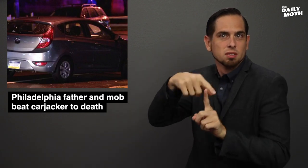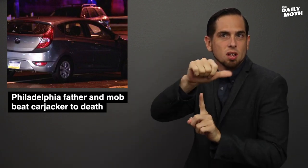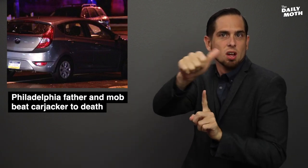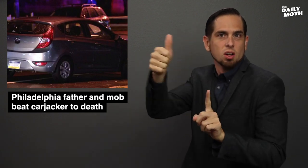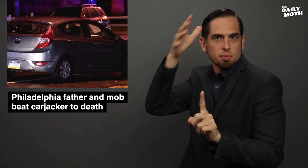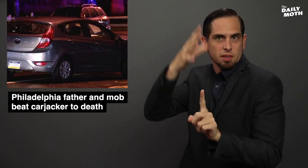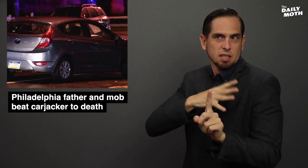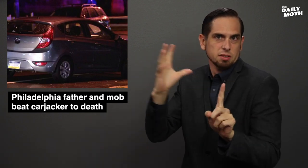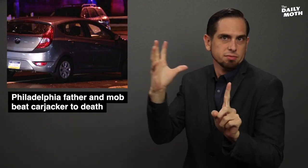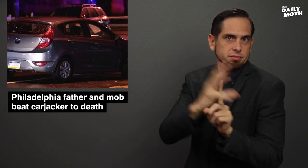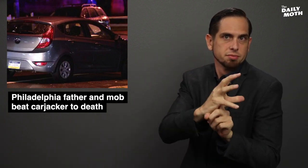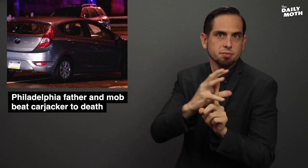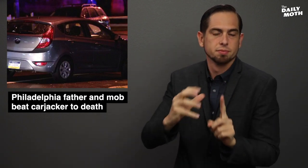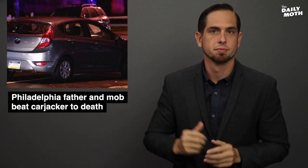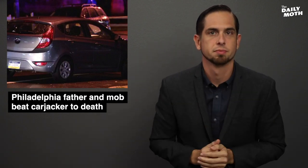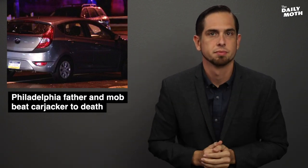and other men.